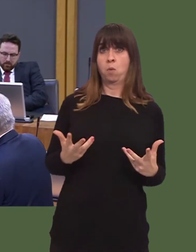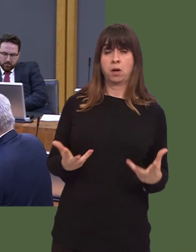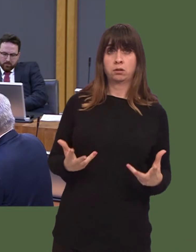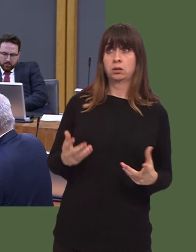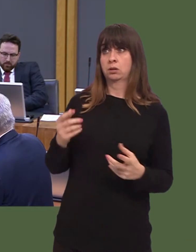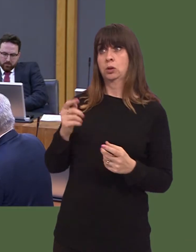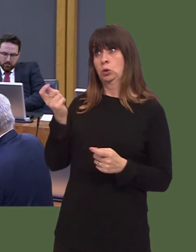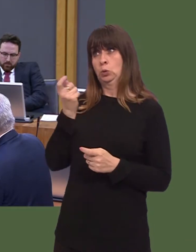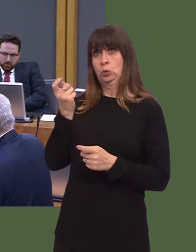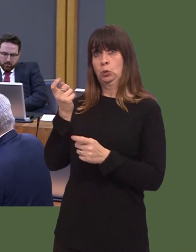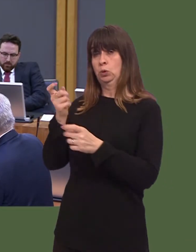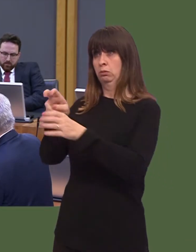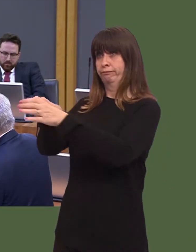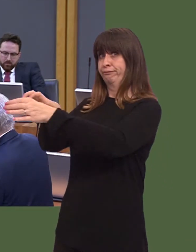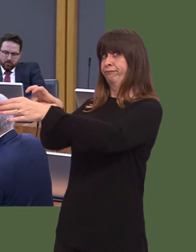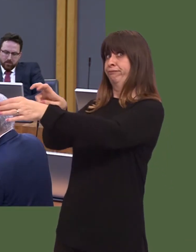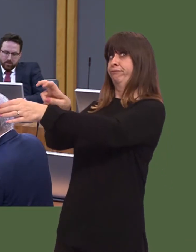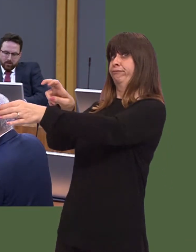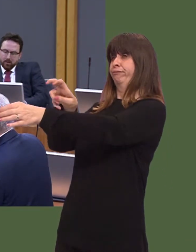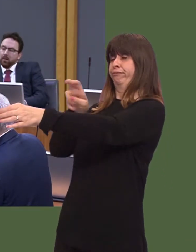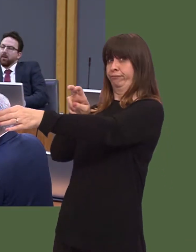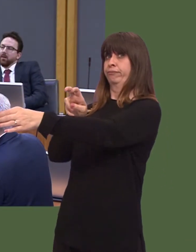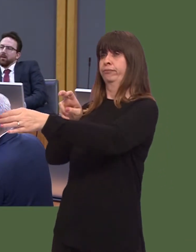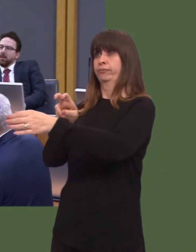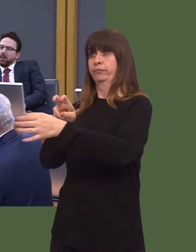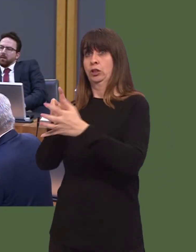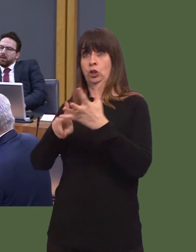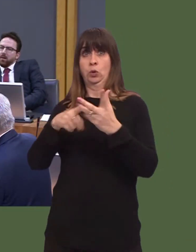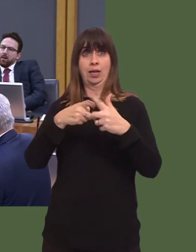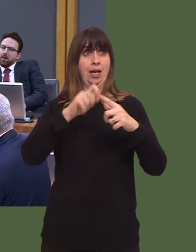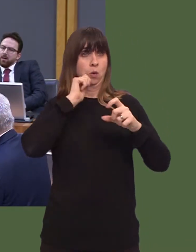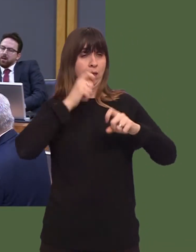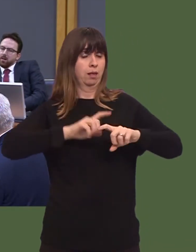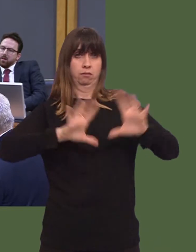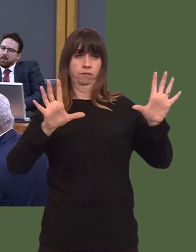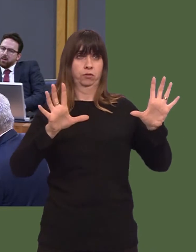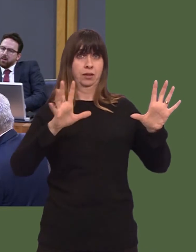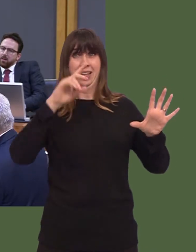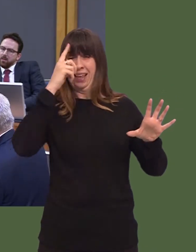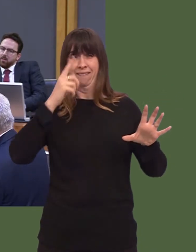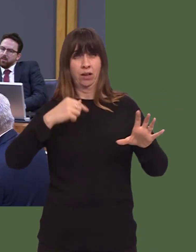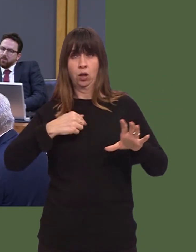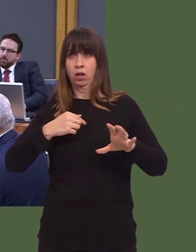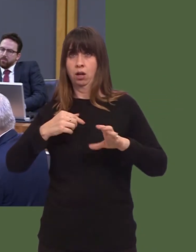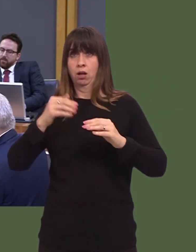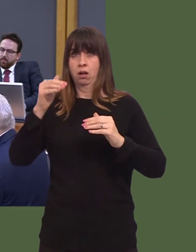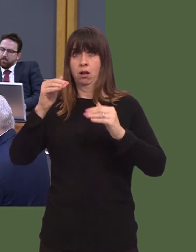Union and to a very different framework within the UK? Whatís your prognosis if we do not get those mechanisms in place?